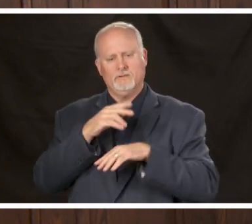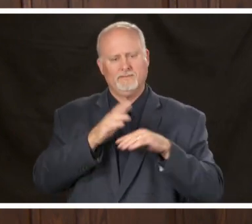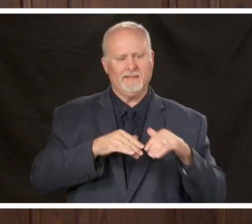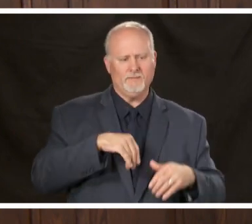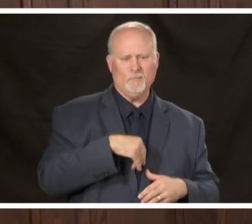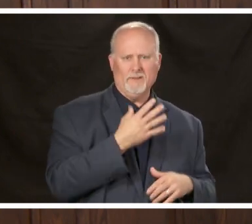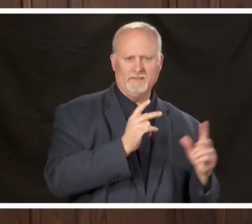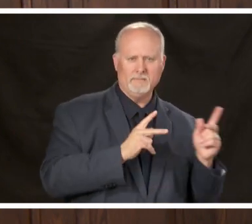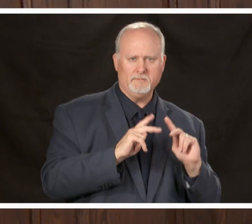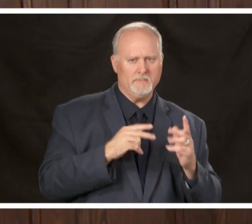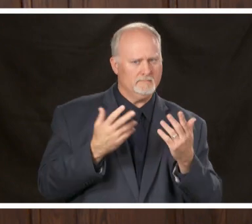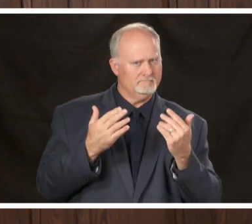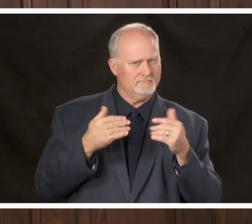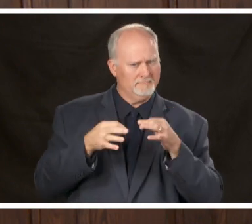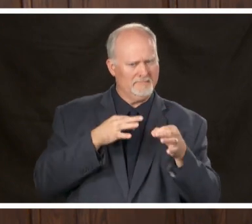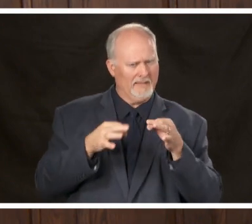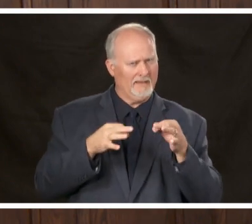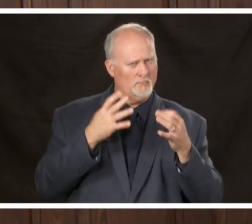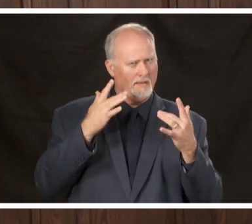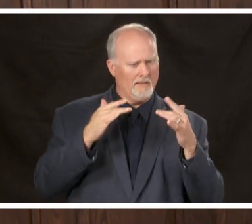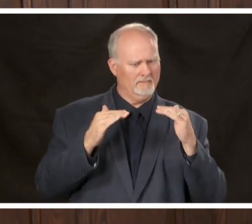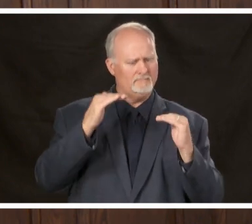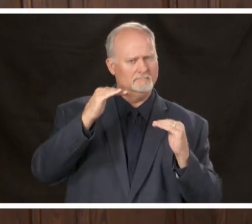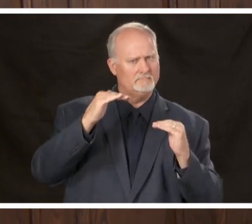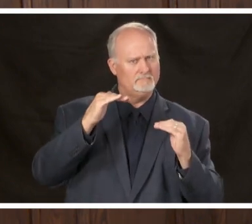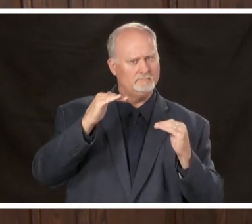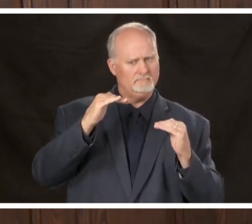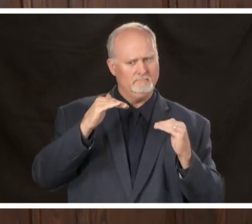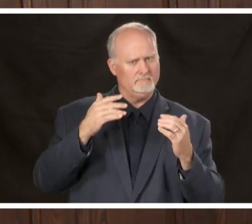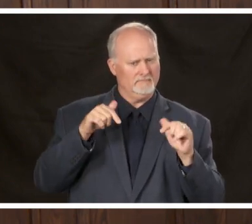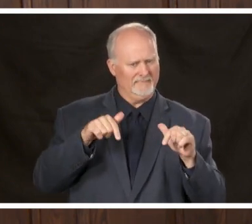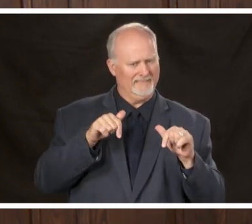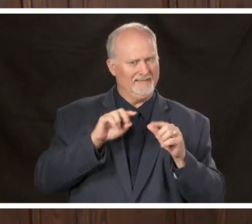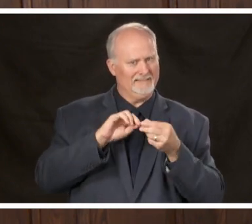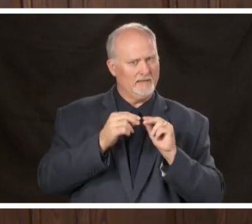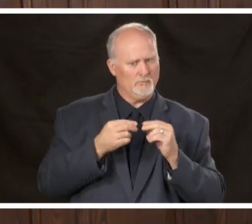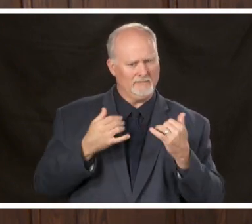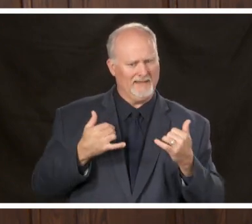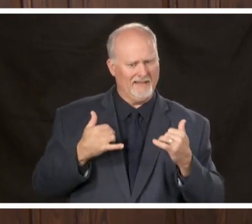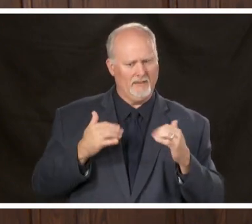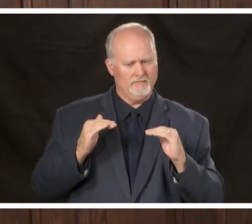explain the disparity on these on the data that you have now is in does it